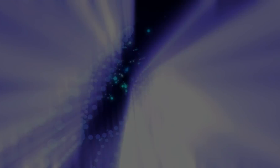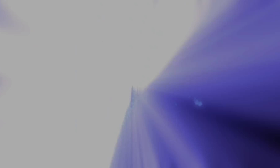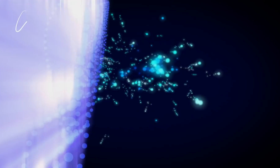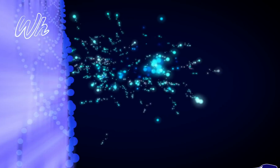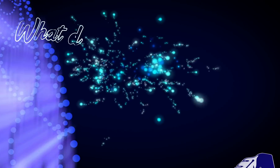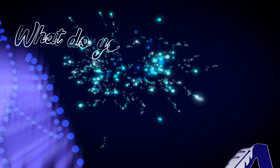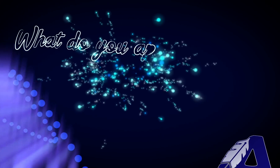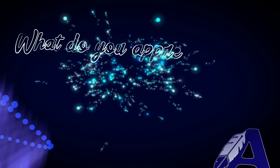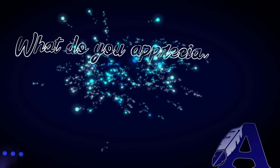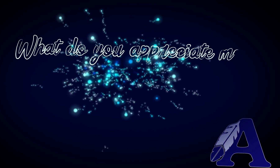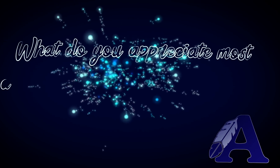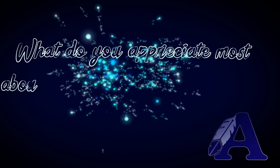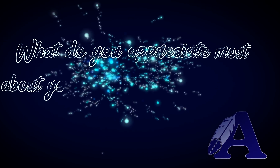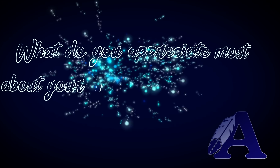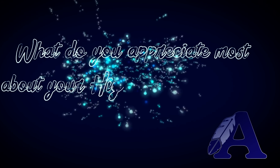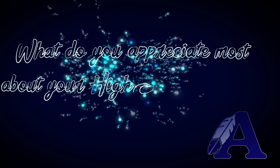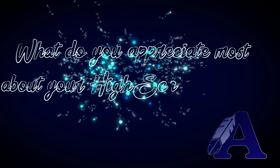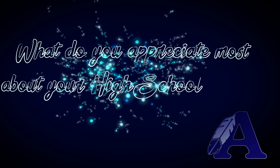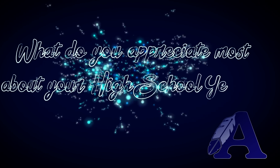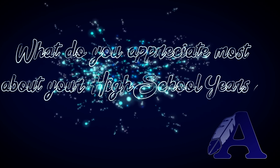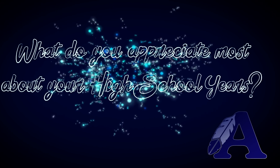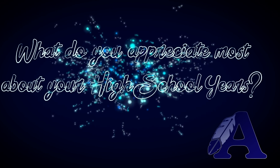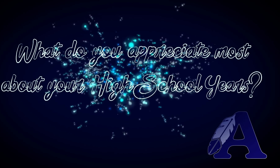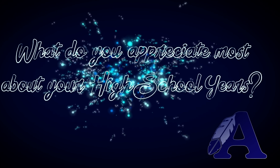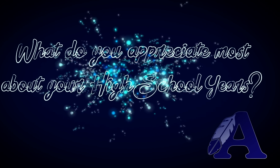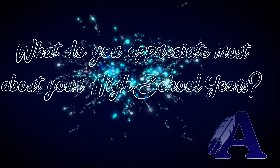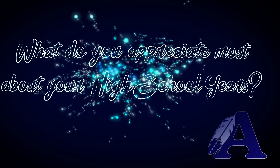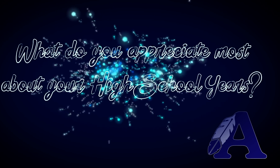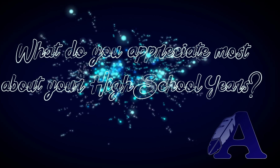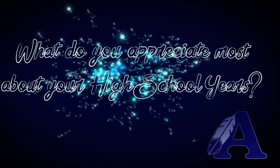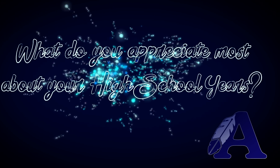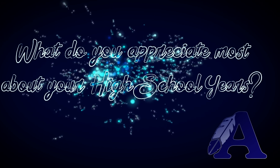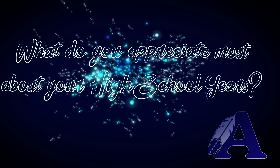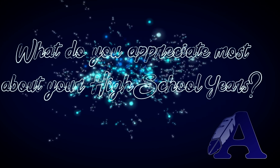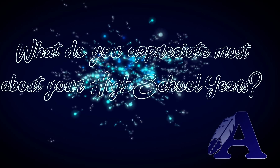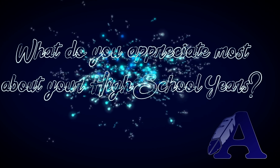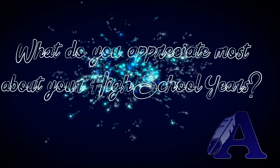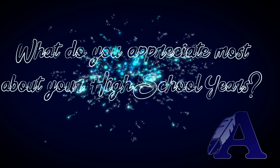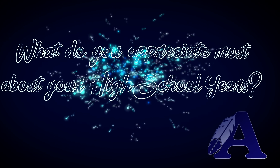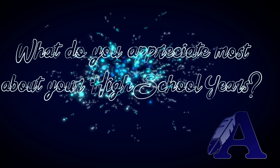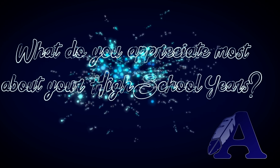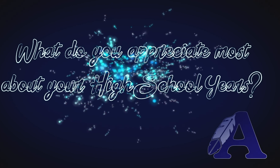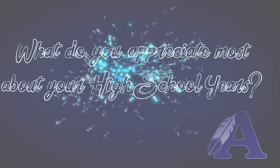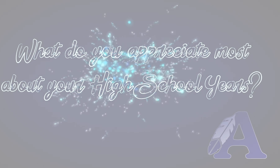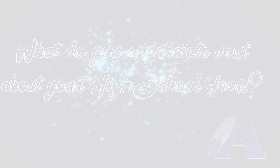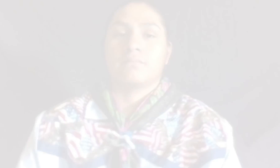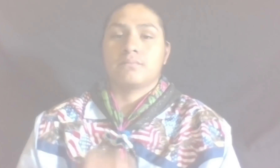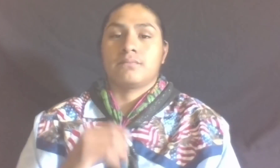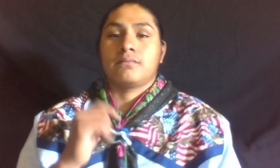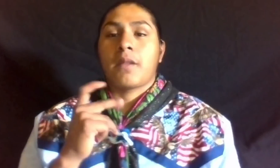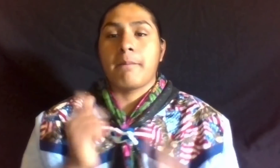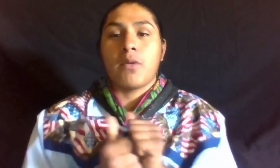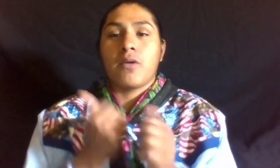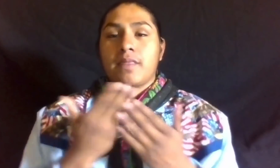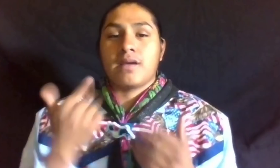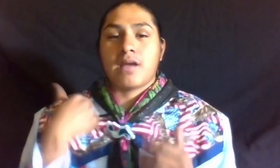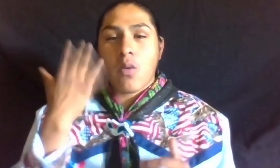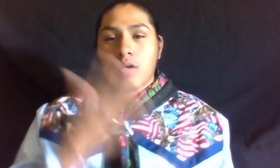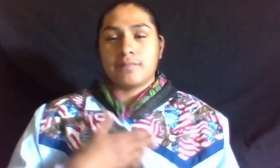AN ANIMATION APPEARS, WHAT DO YOU APPRECIATE MOST ABOUT YOUR HIGH SCHOOL YEARS? MANUEL IS ON SCREEN. THE THING I APPRECIATE THE MOST